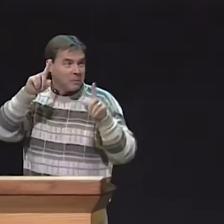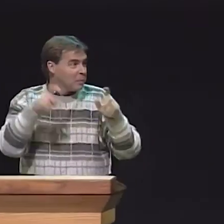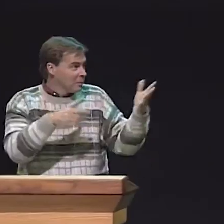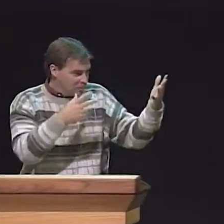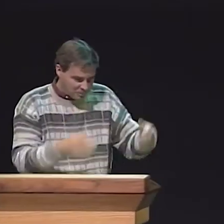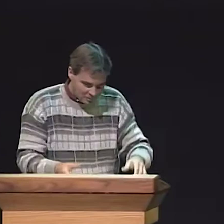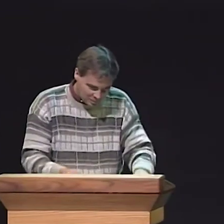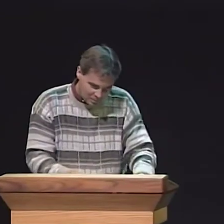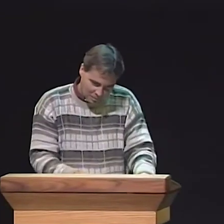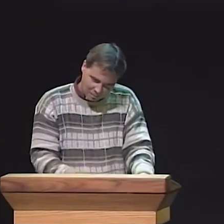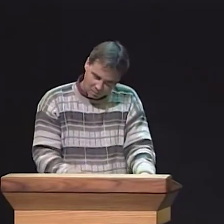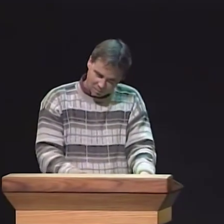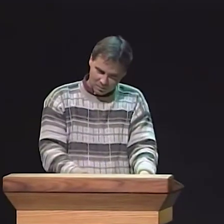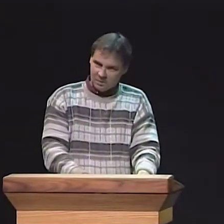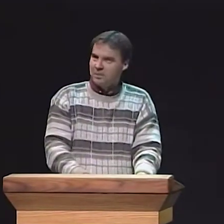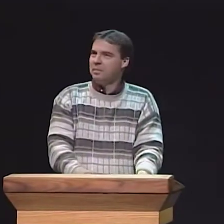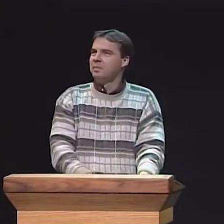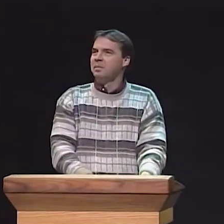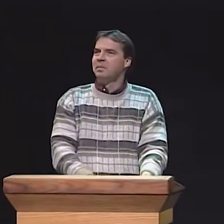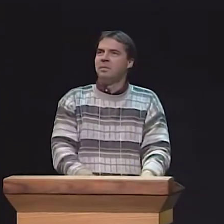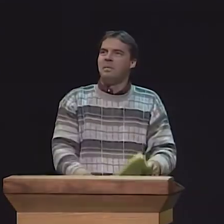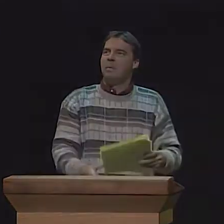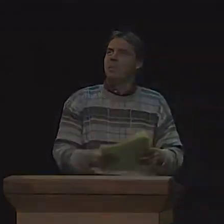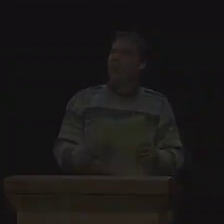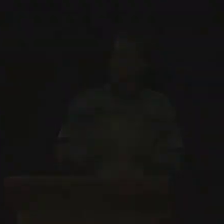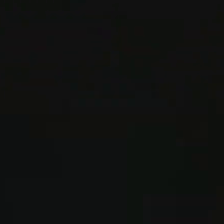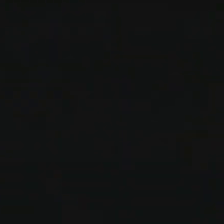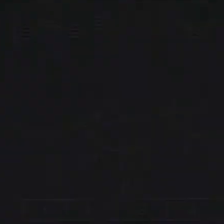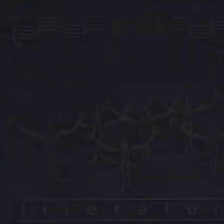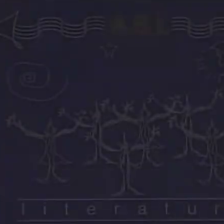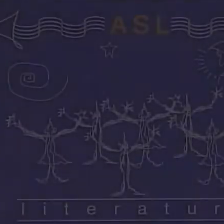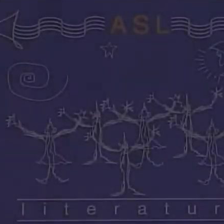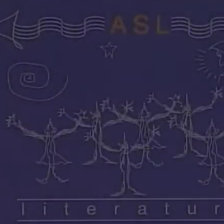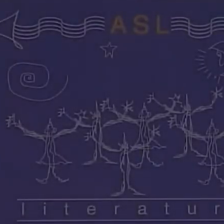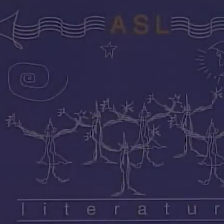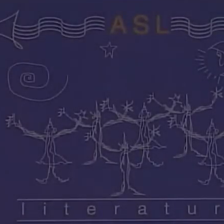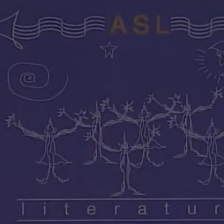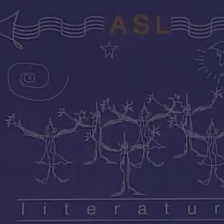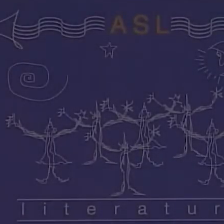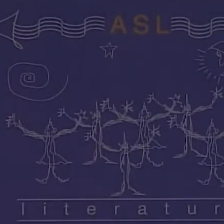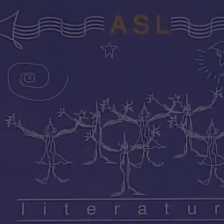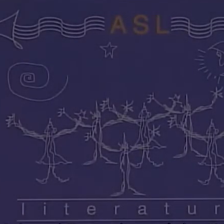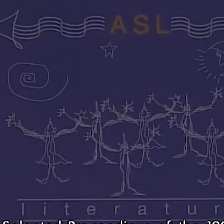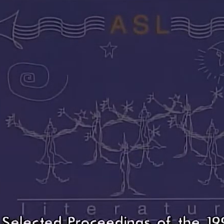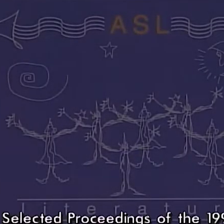SO, THE SIGN LANGUAGE SERVICES AREN'T ENOUGH. WE NEED TO CONTINUE DEAF EDUCATION.